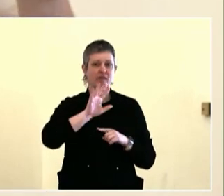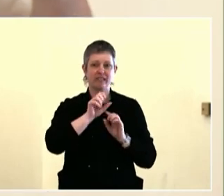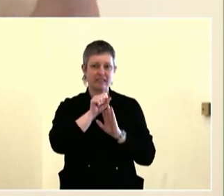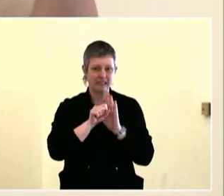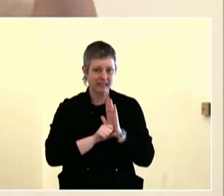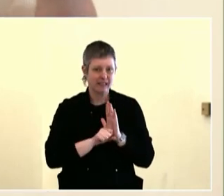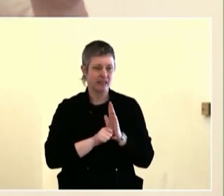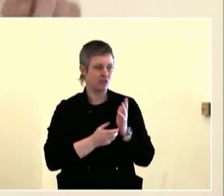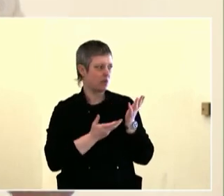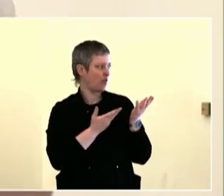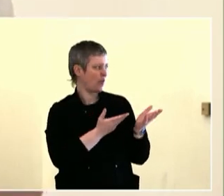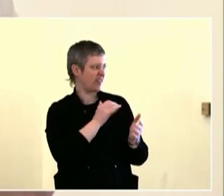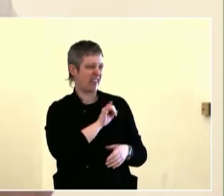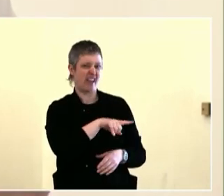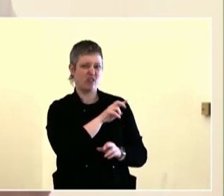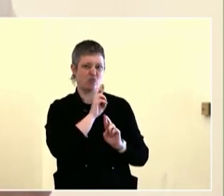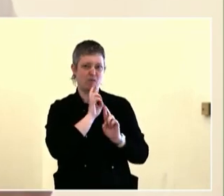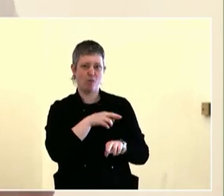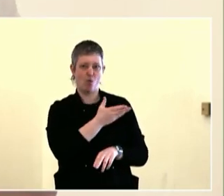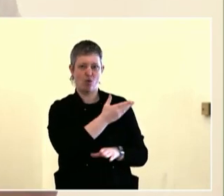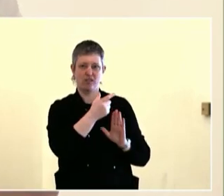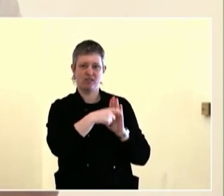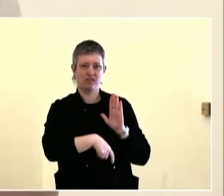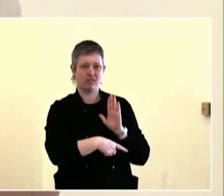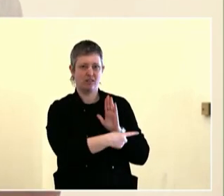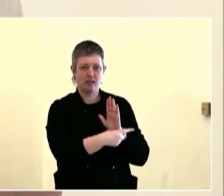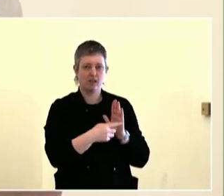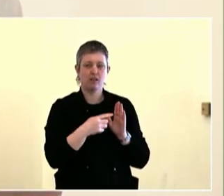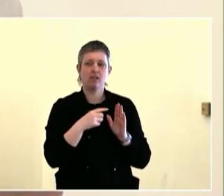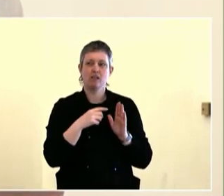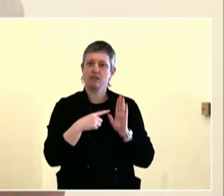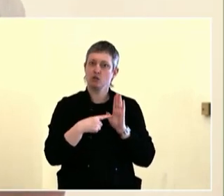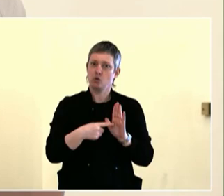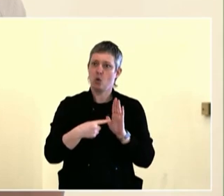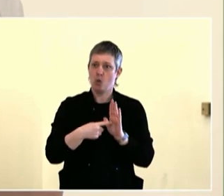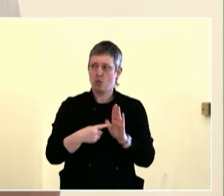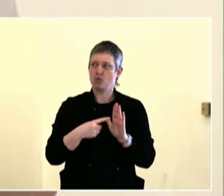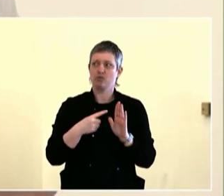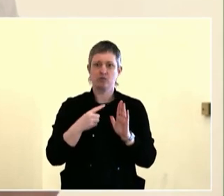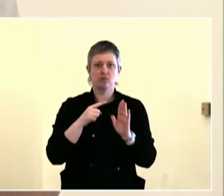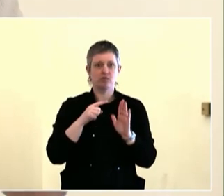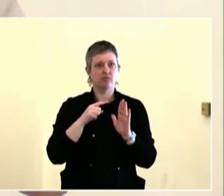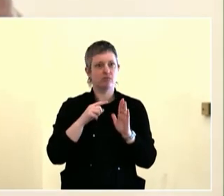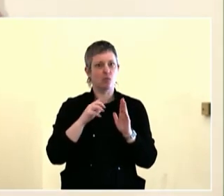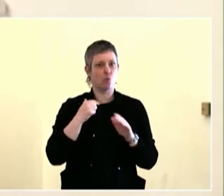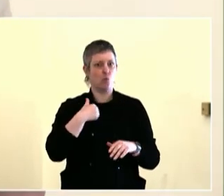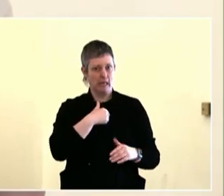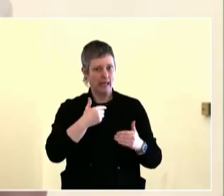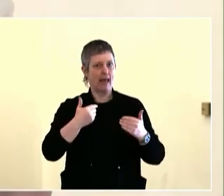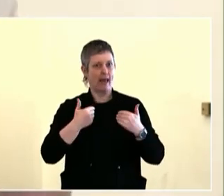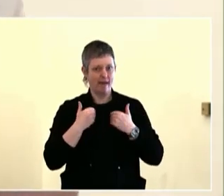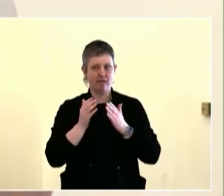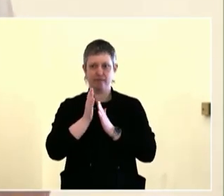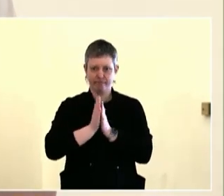And having that be a form of having an exchange of the both